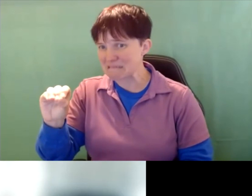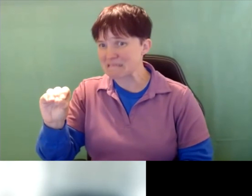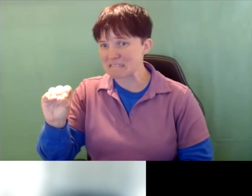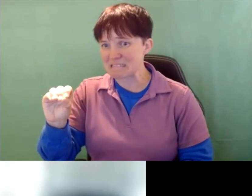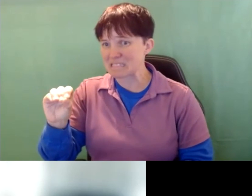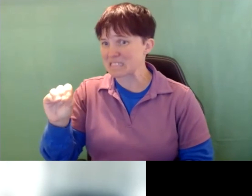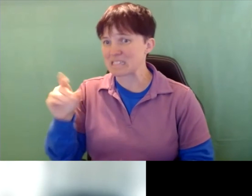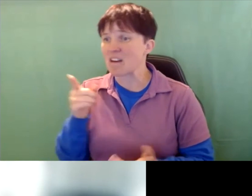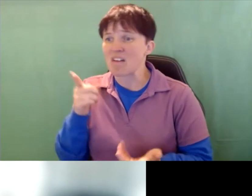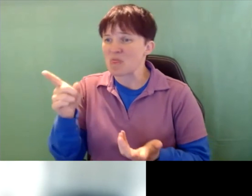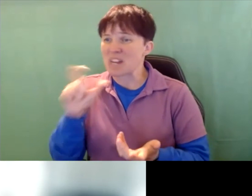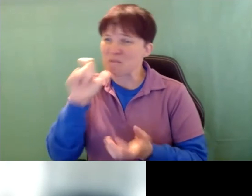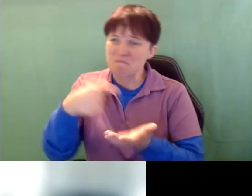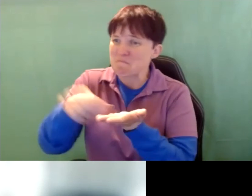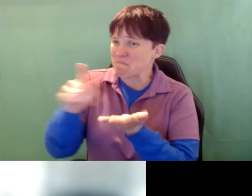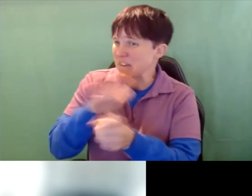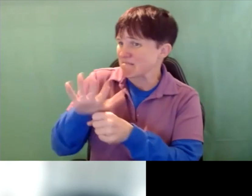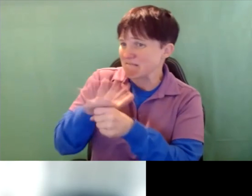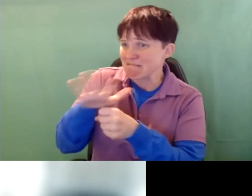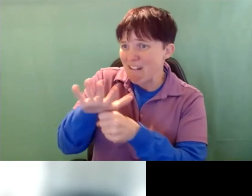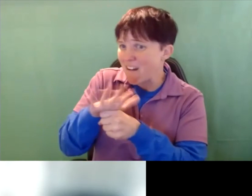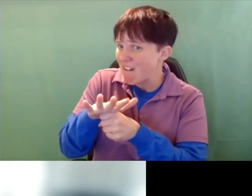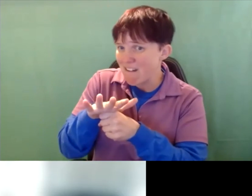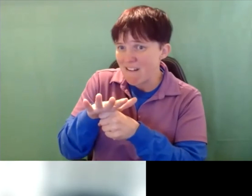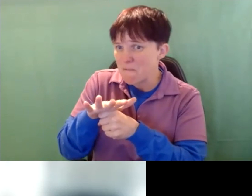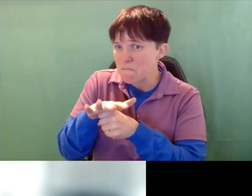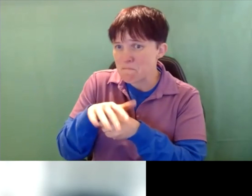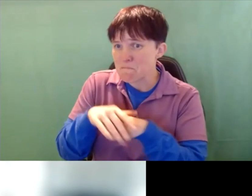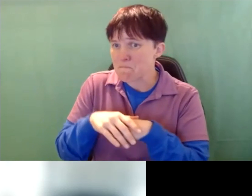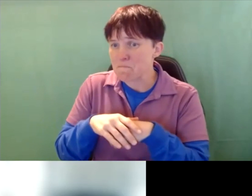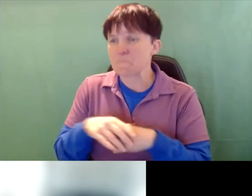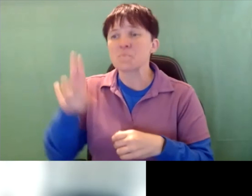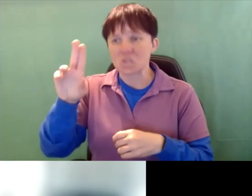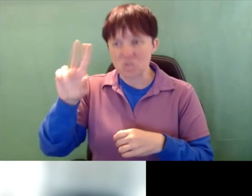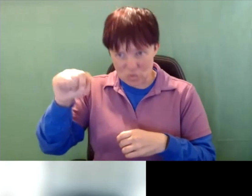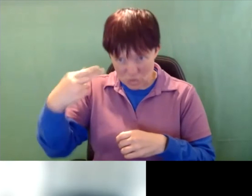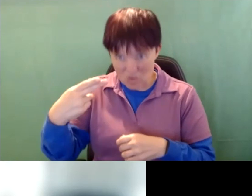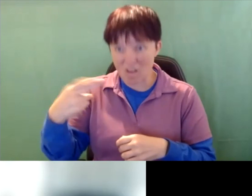getting good pay. They’re still, they’re being trained in Utah. They’re still considered